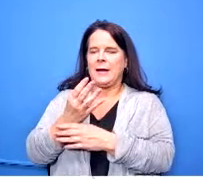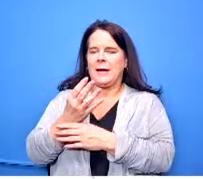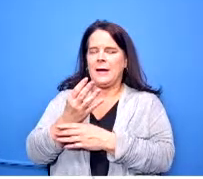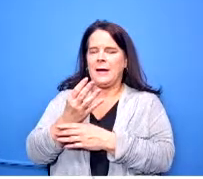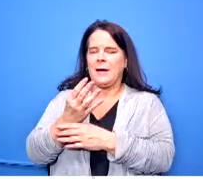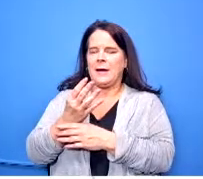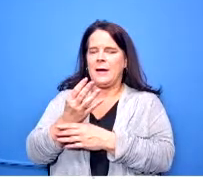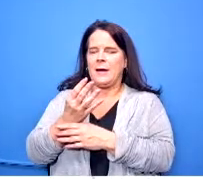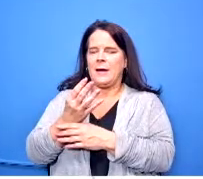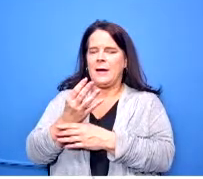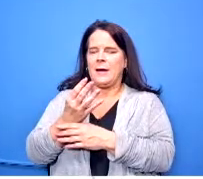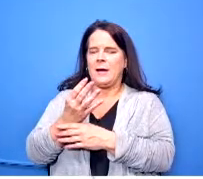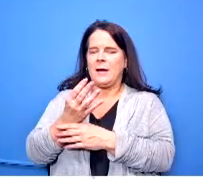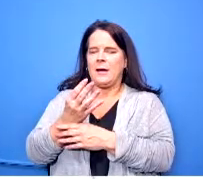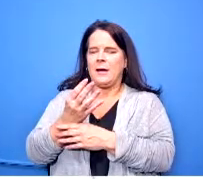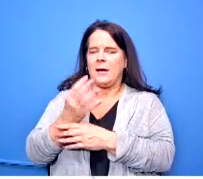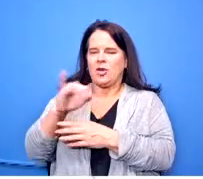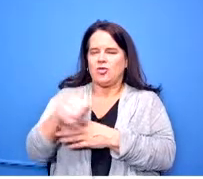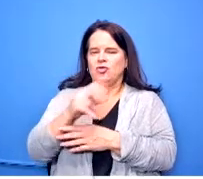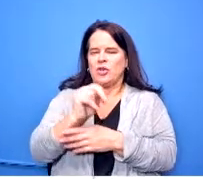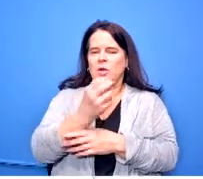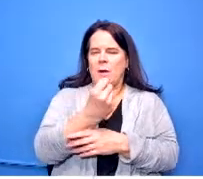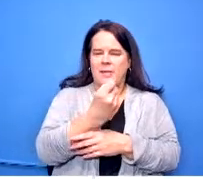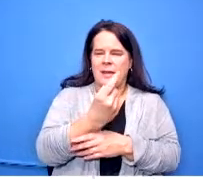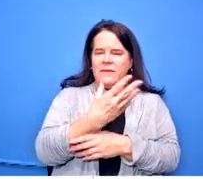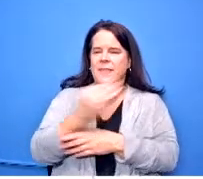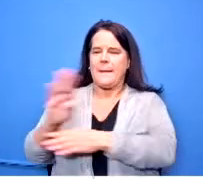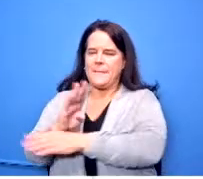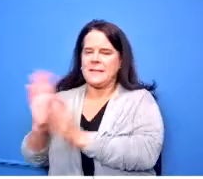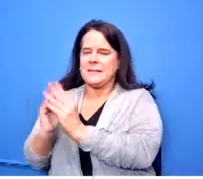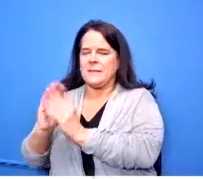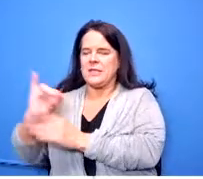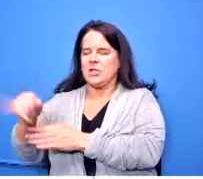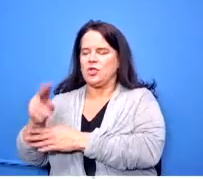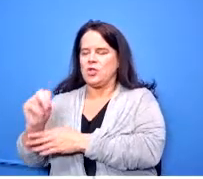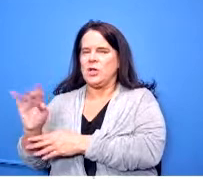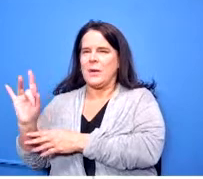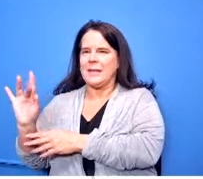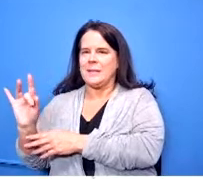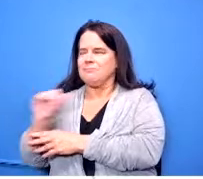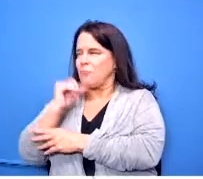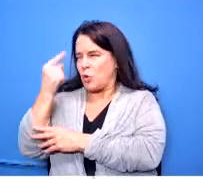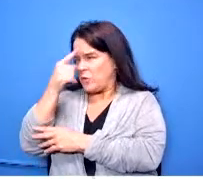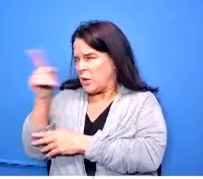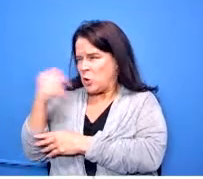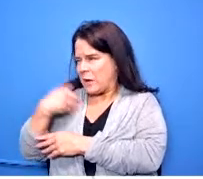business meeting i don't think you will have a question on that one ma'am i don't think